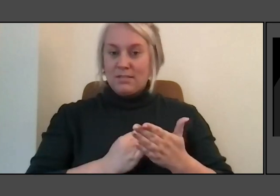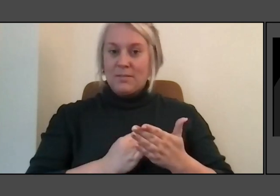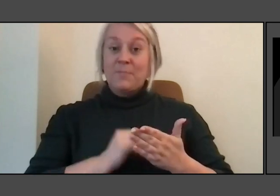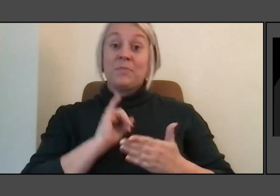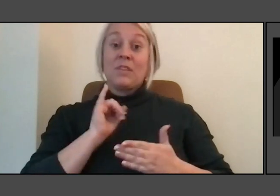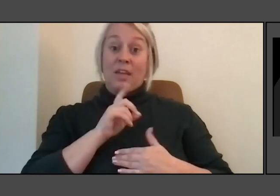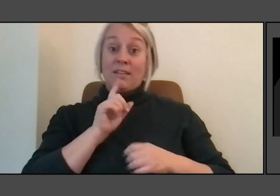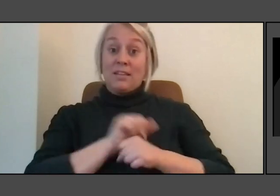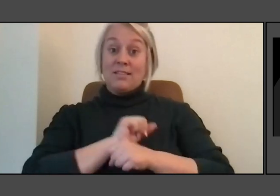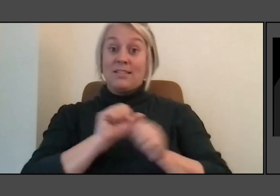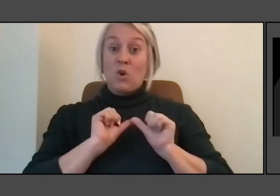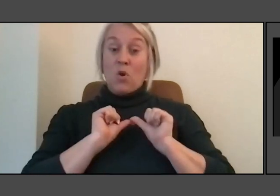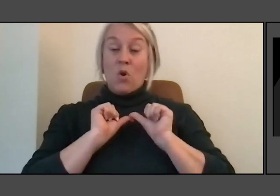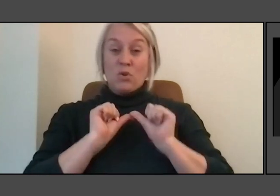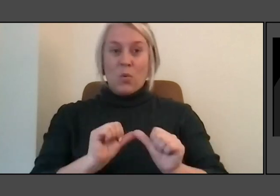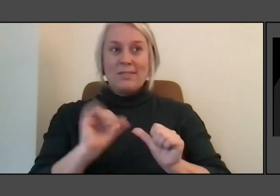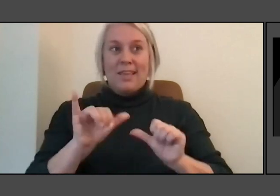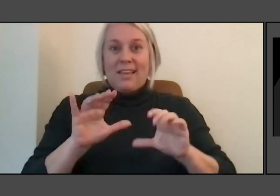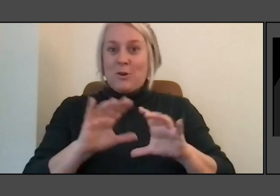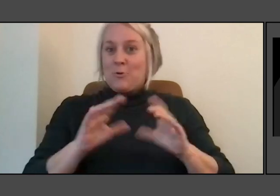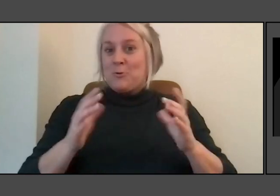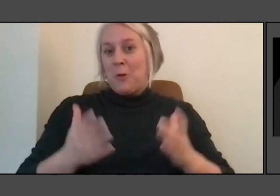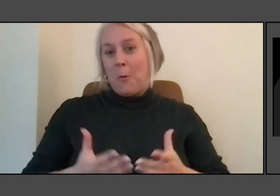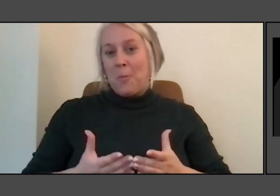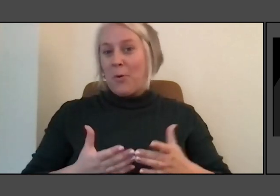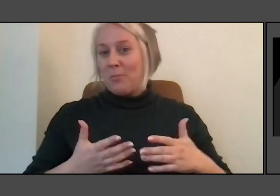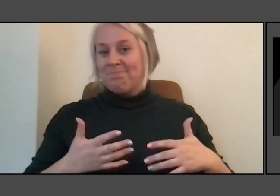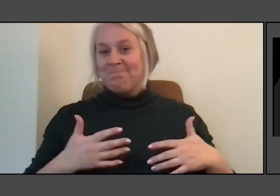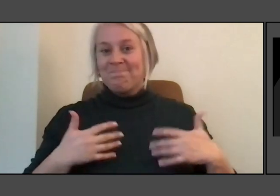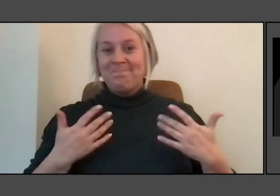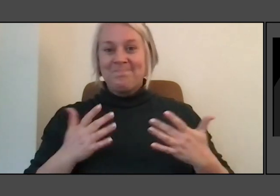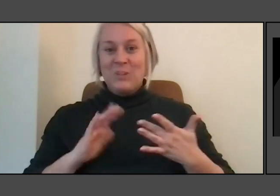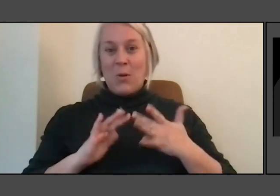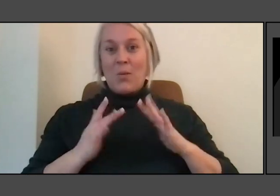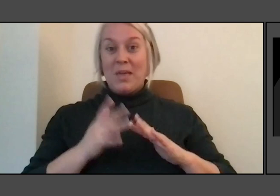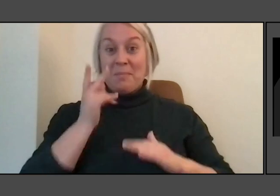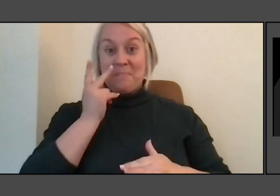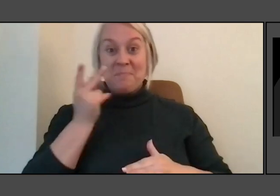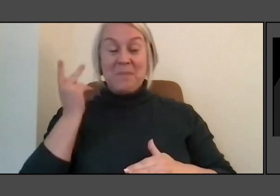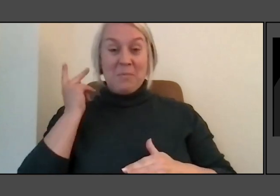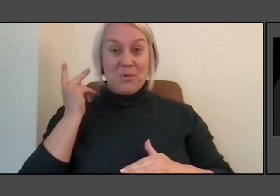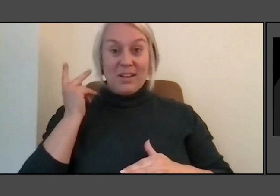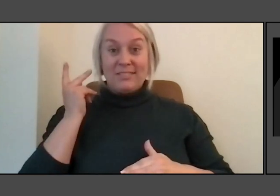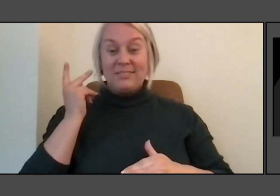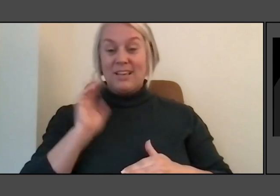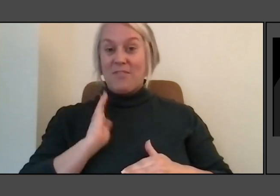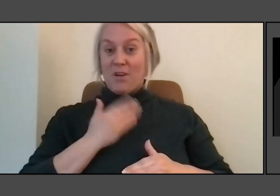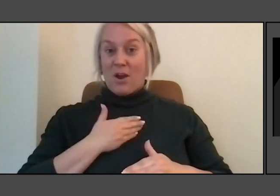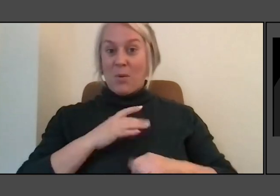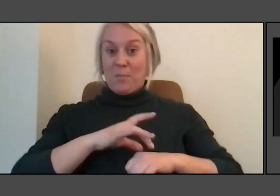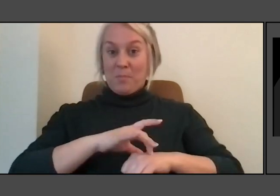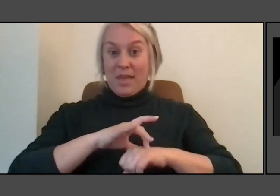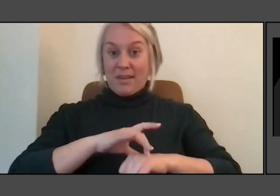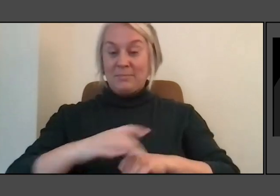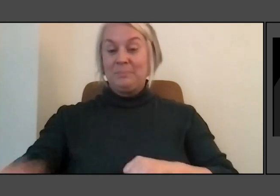global online memory work of our planet. But we also do like an in-depth timeline, like there's